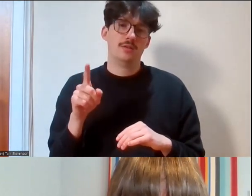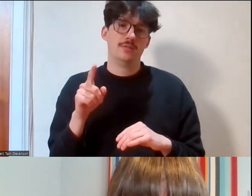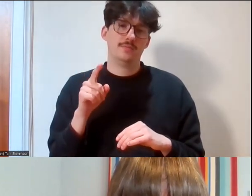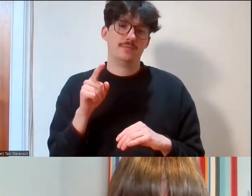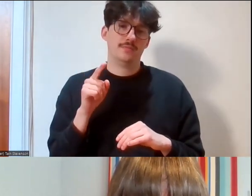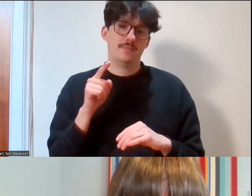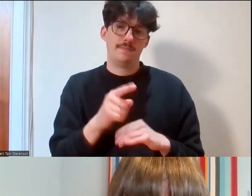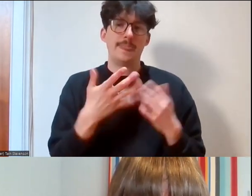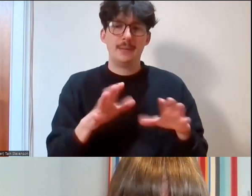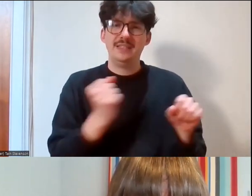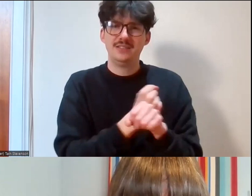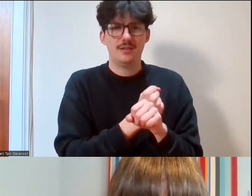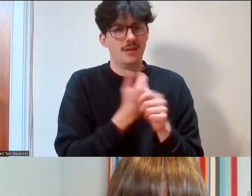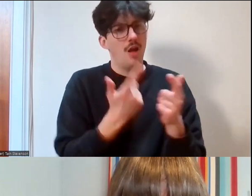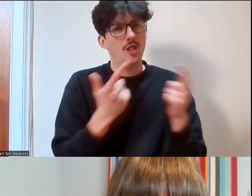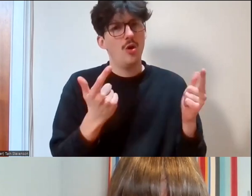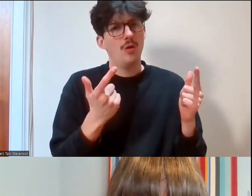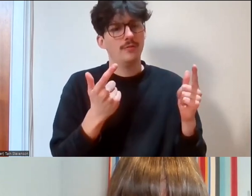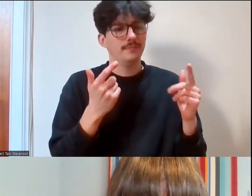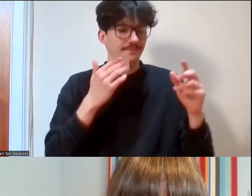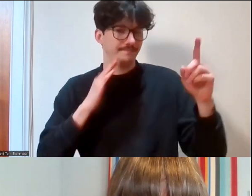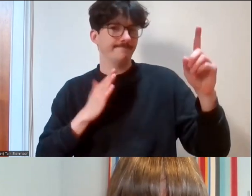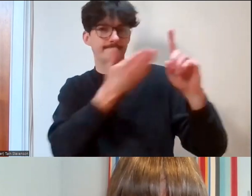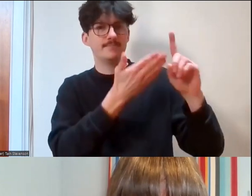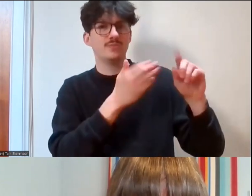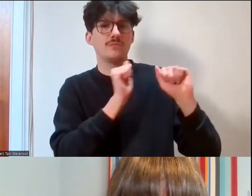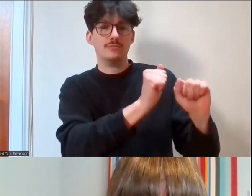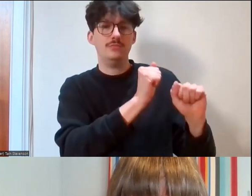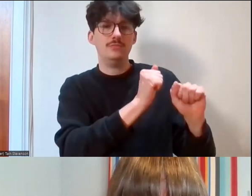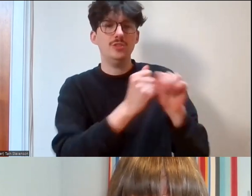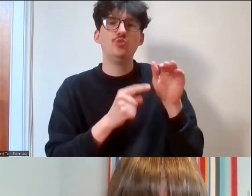we've done a lot of working at targeting of, you know, refugee and asylum seeker groups